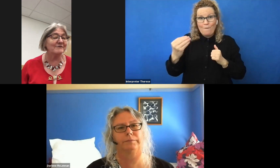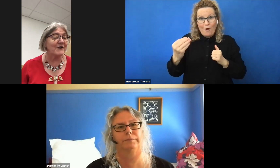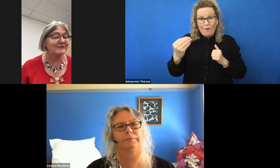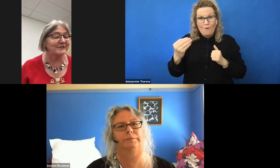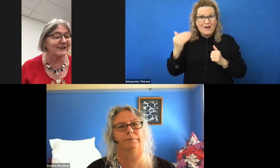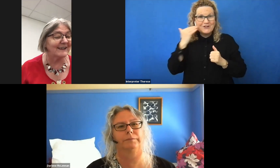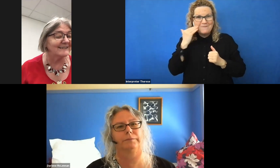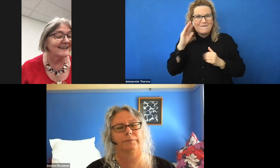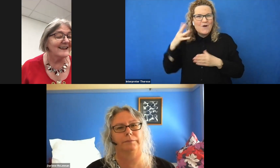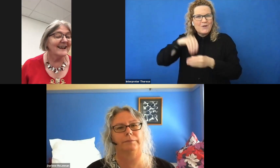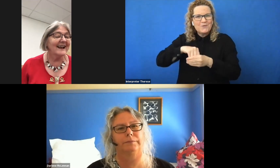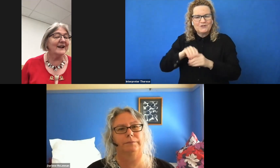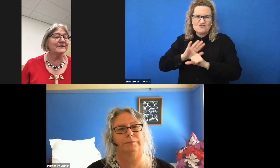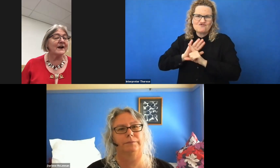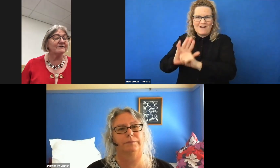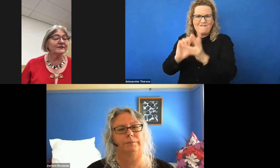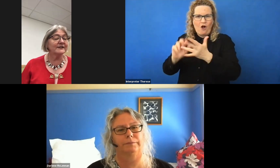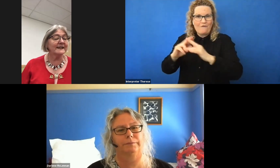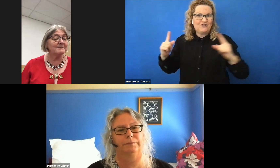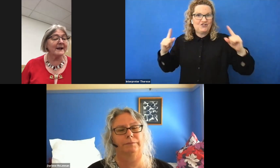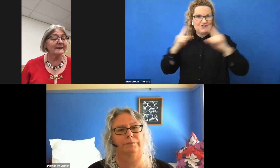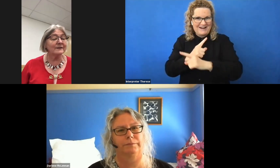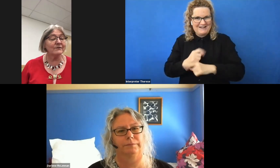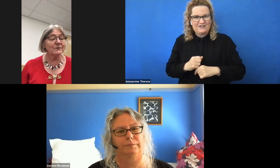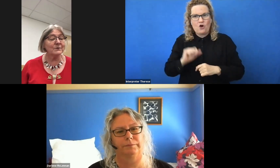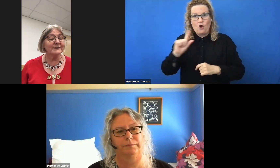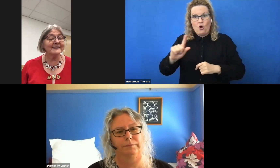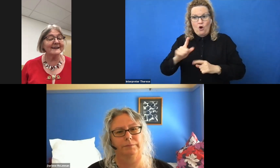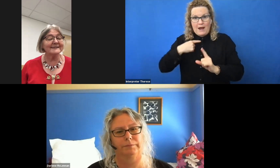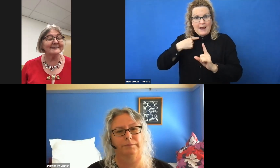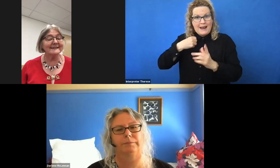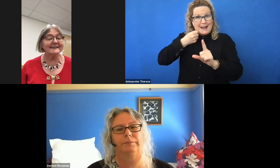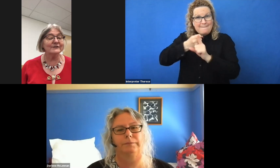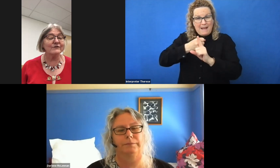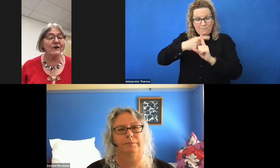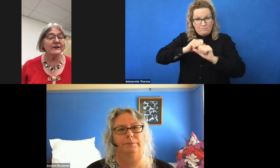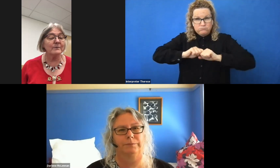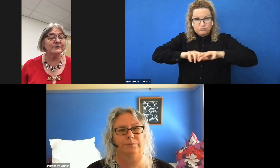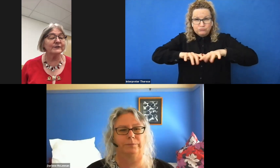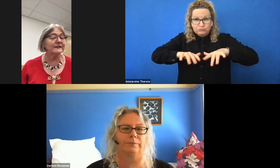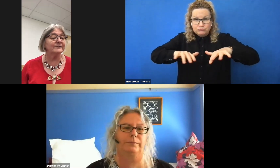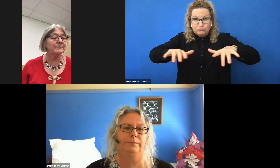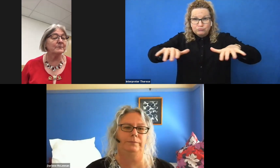driver of change. Her far-reaching impact of her words access in driving opportunities for people